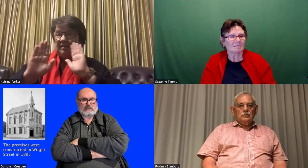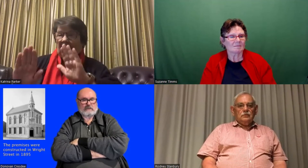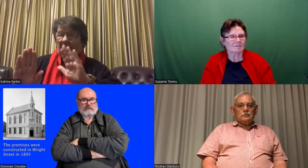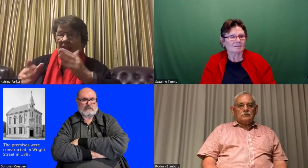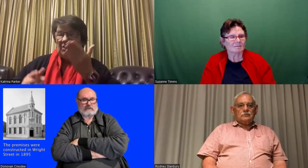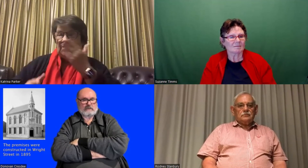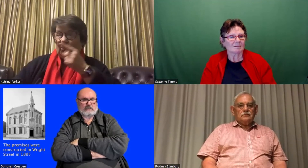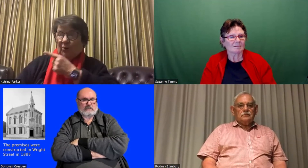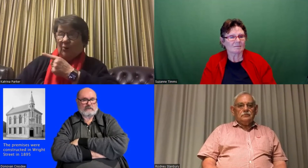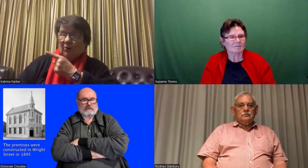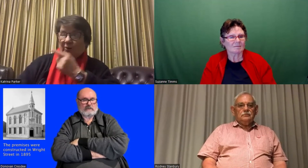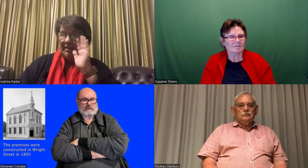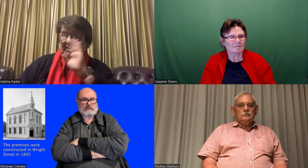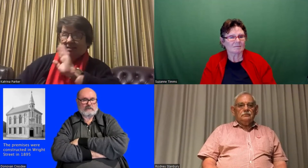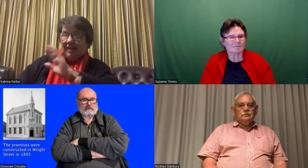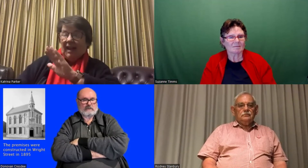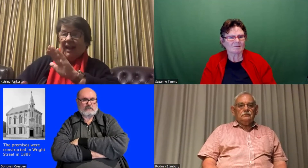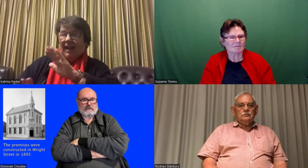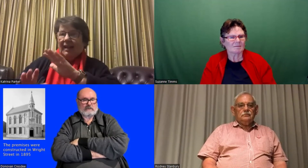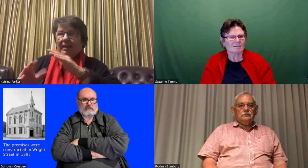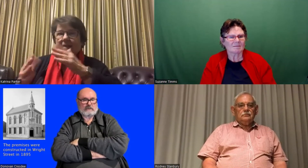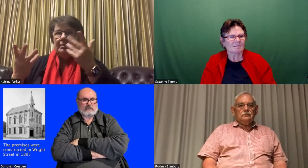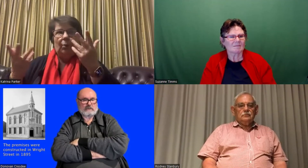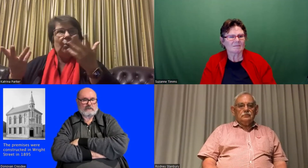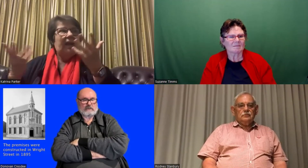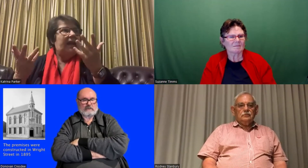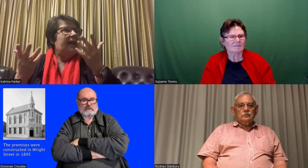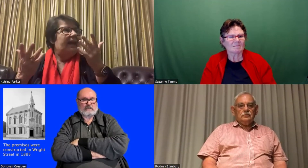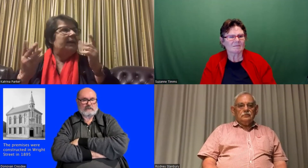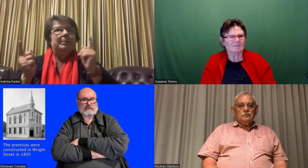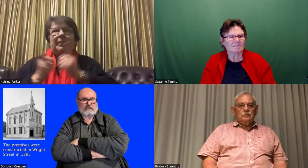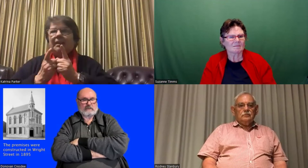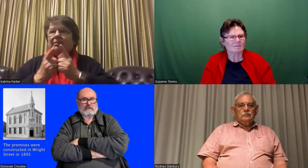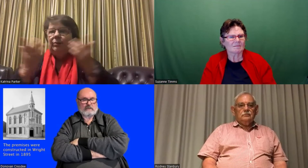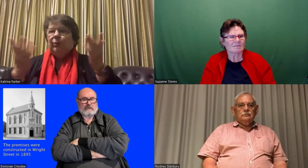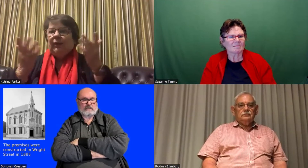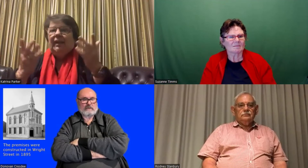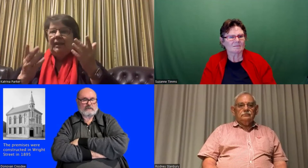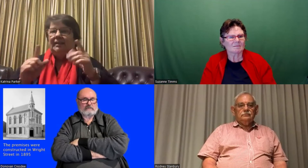as it's known now, they would often stay at school. They didn't know where else to meet